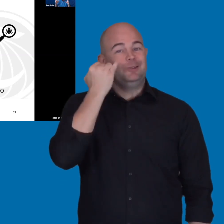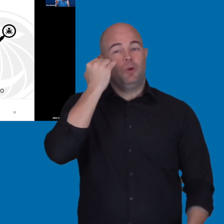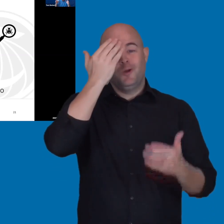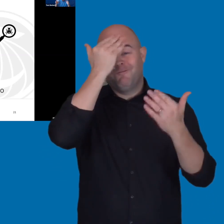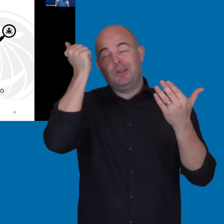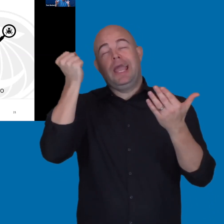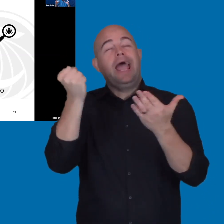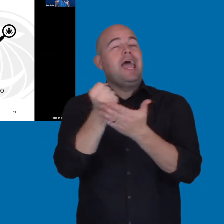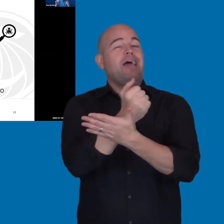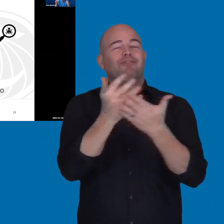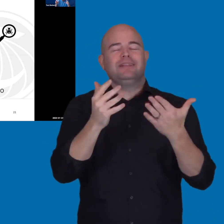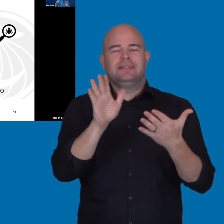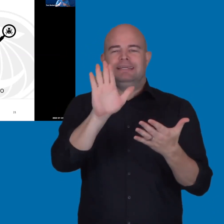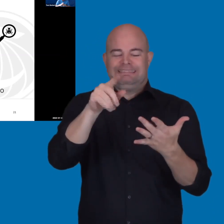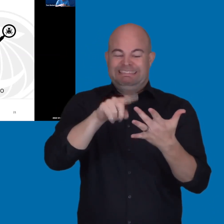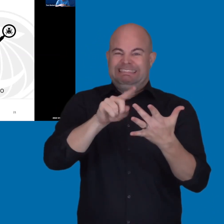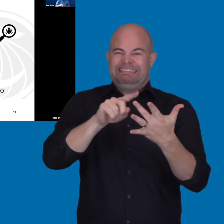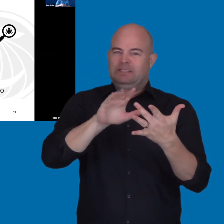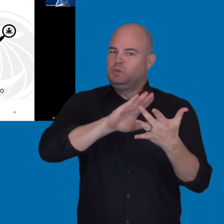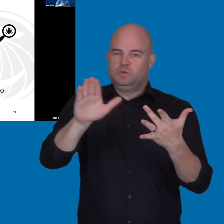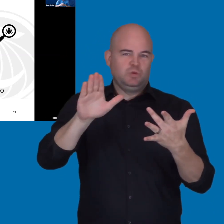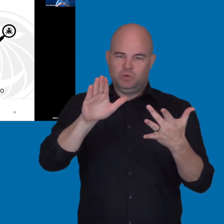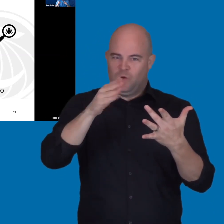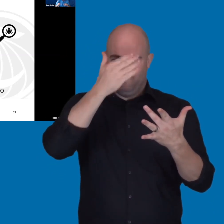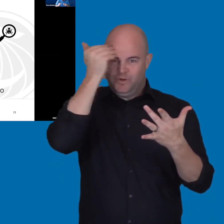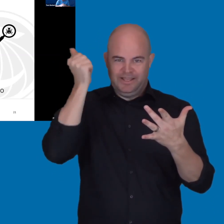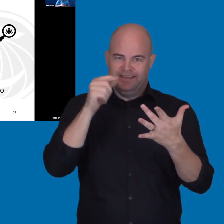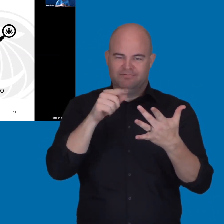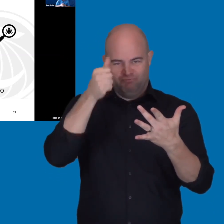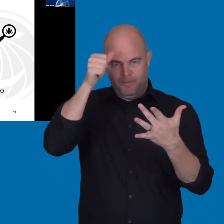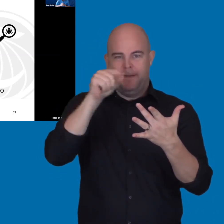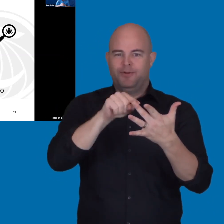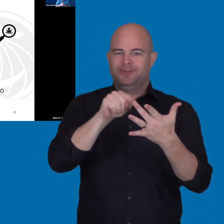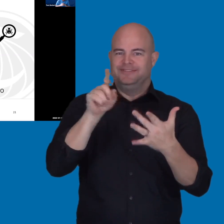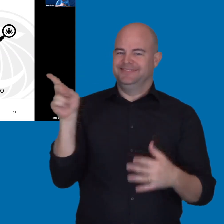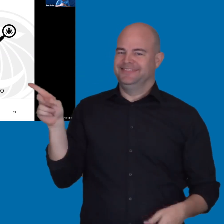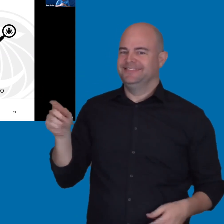And more specifically, if your process does not identify